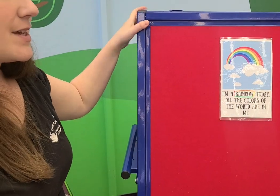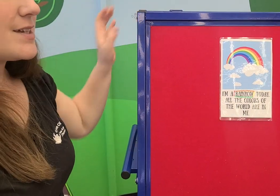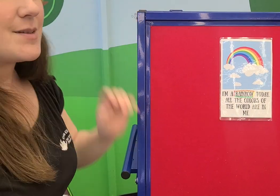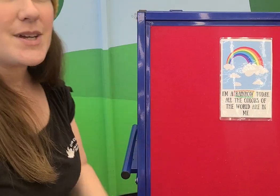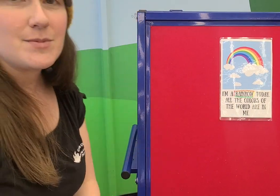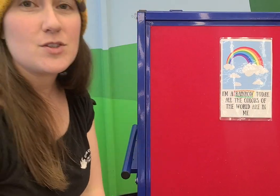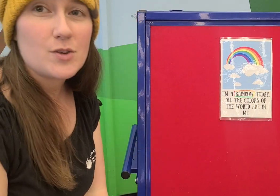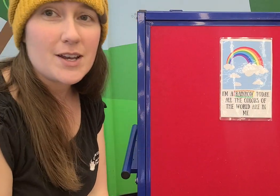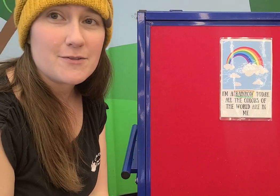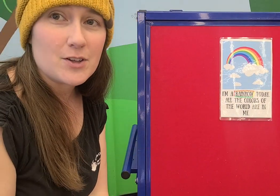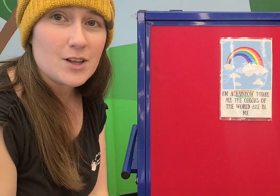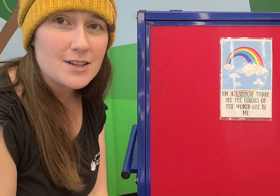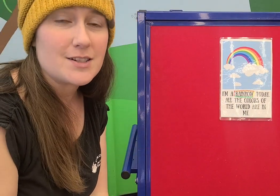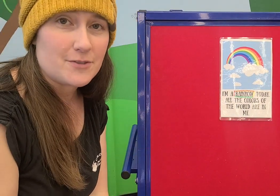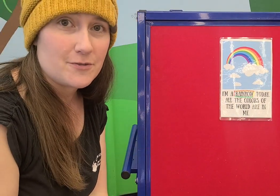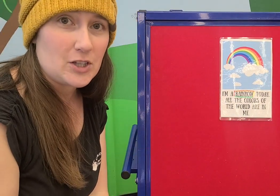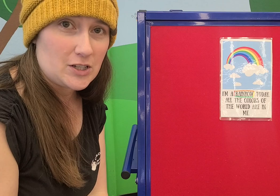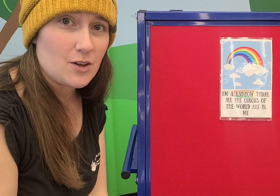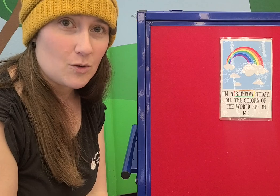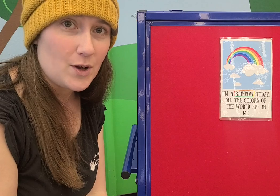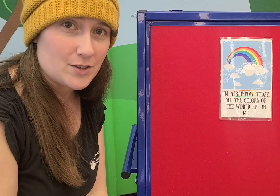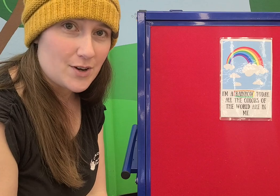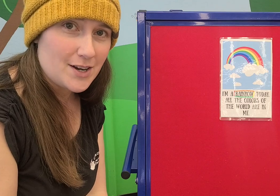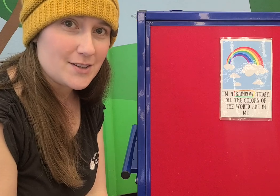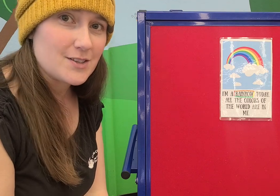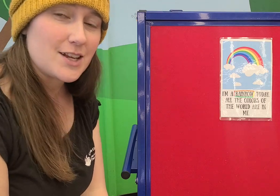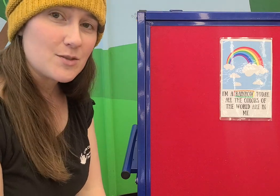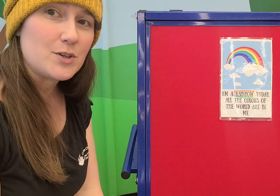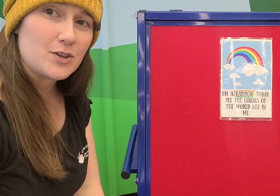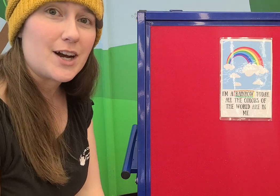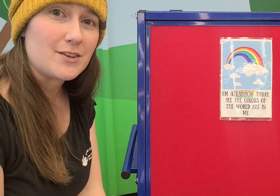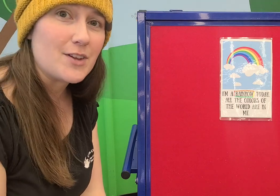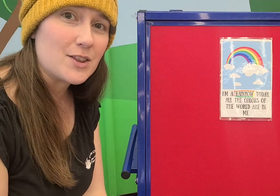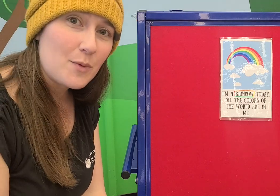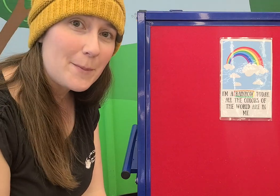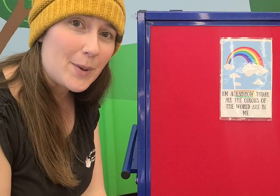Sometimes it's okay to feel lots of different feelings all at once right? That's when you're kind of like the rainbow.